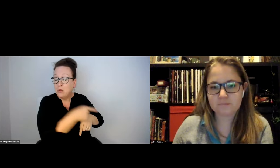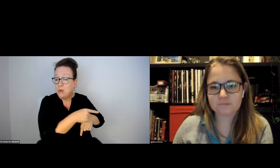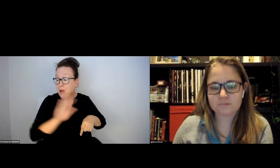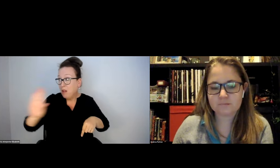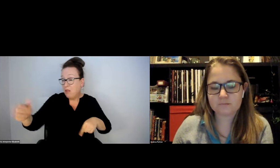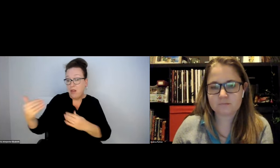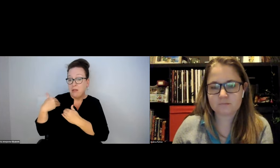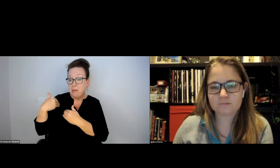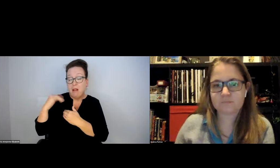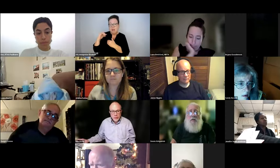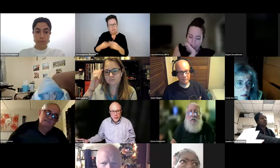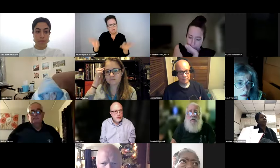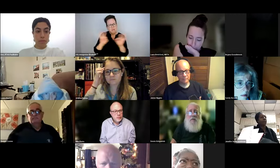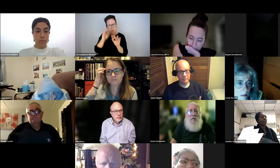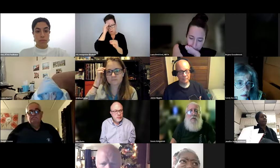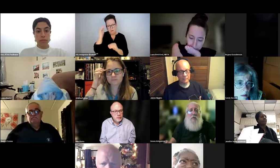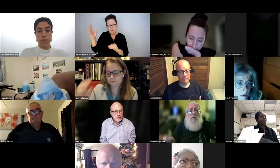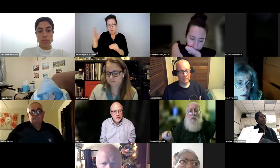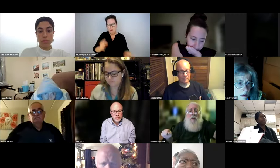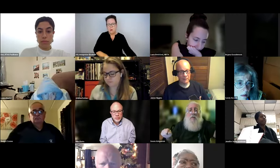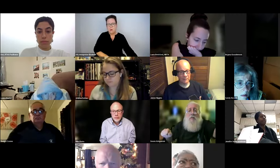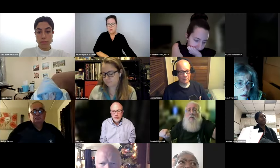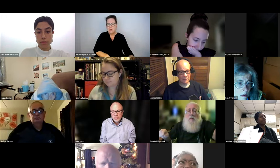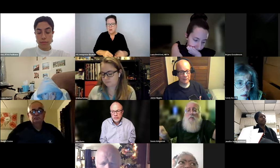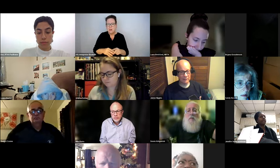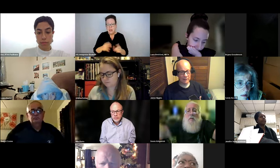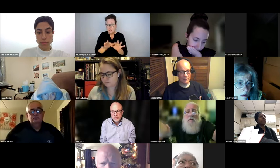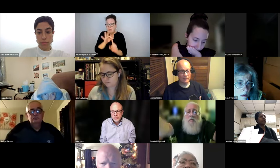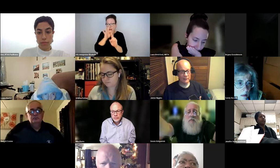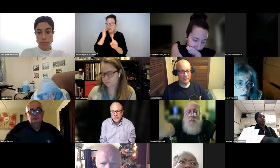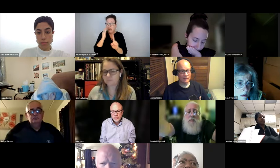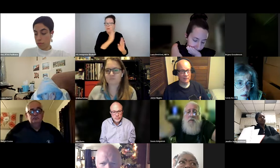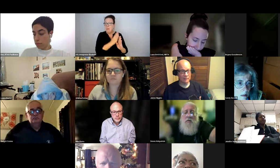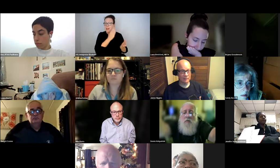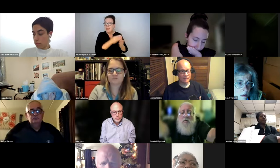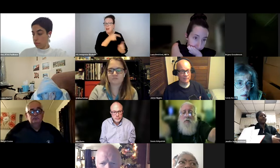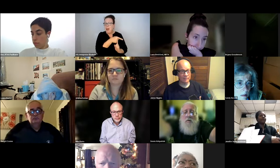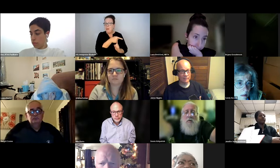PATH FROM THEIR CLEAR PATH OF TRAVEL THEY ARE RESPONSIBLE FOR